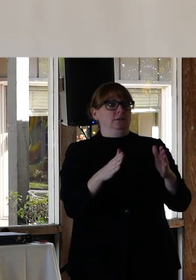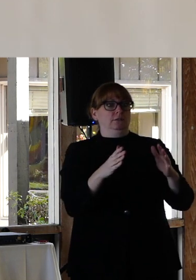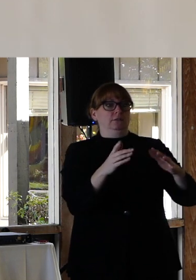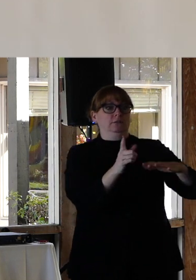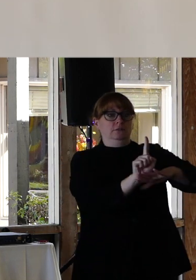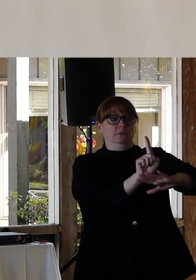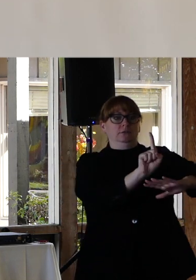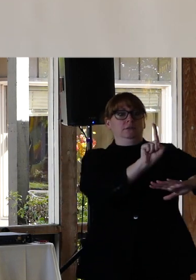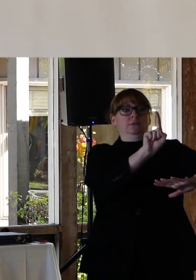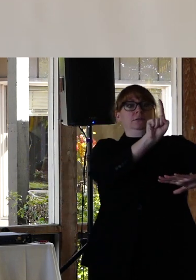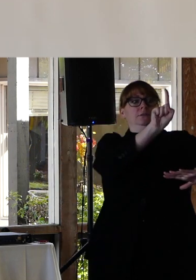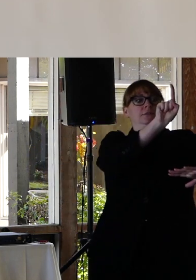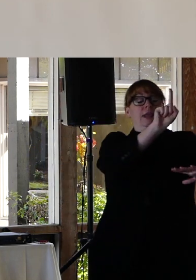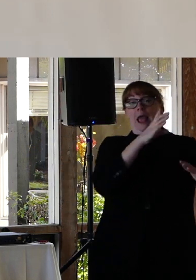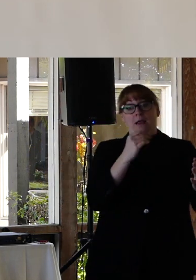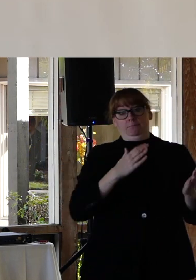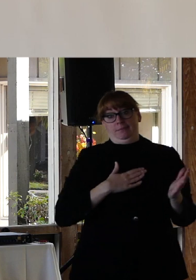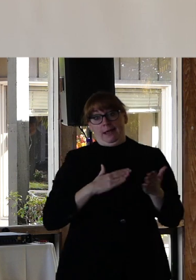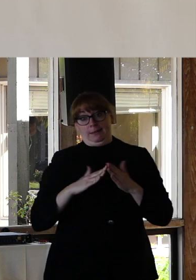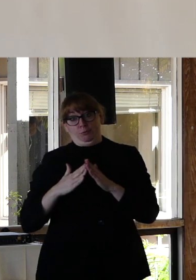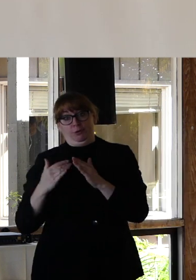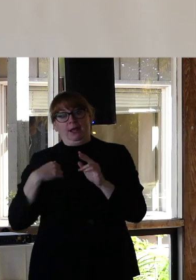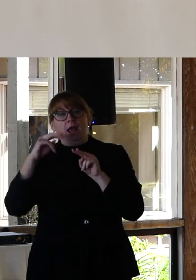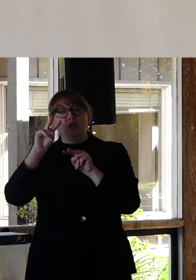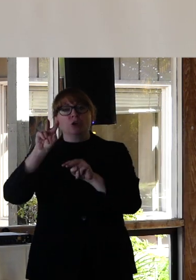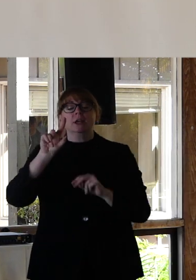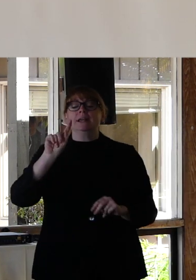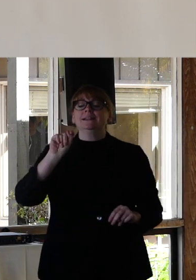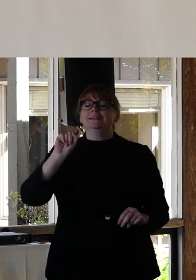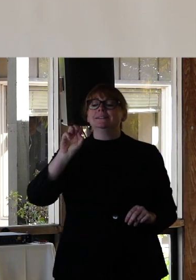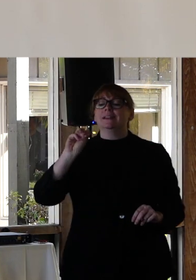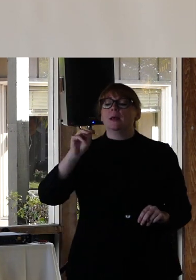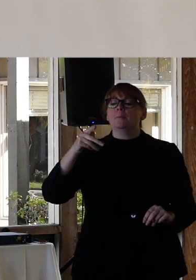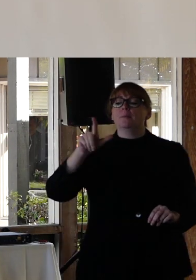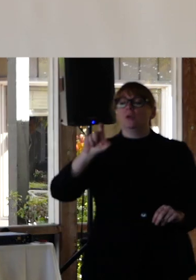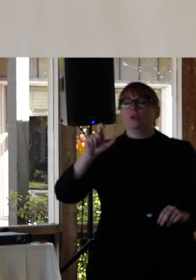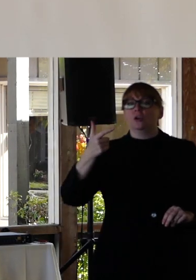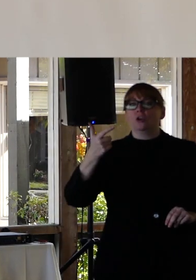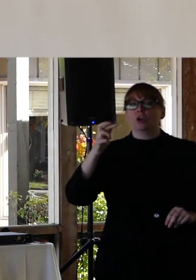community I look, to be frank at people like Temple Grandin. They are not